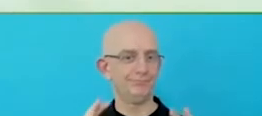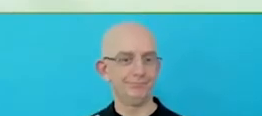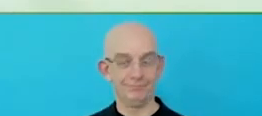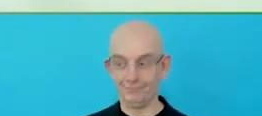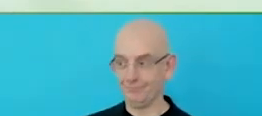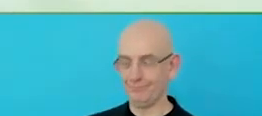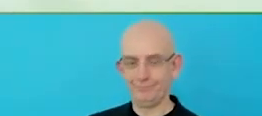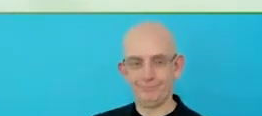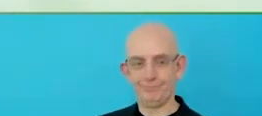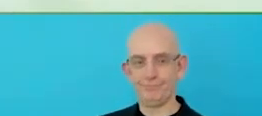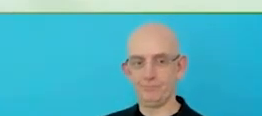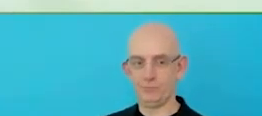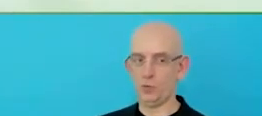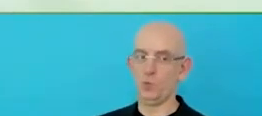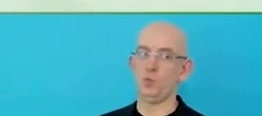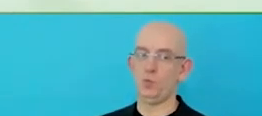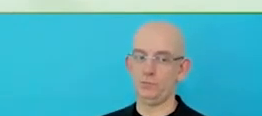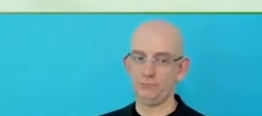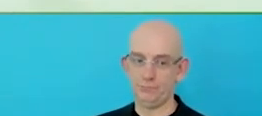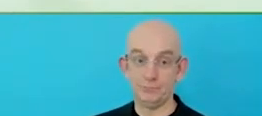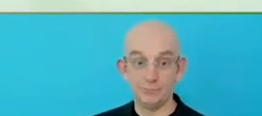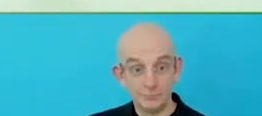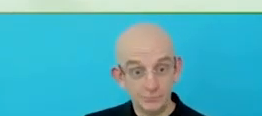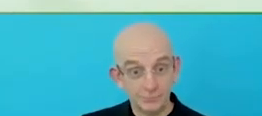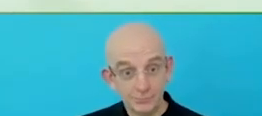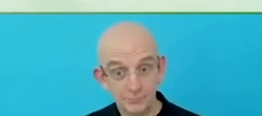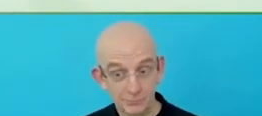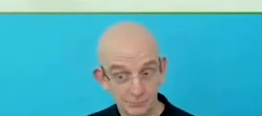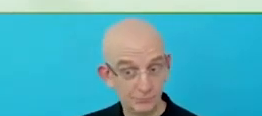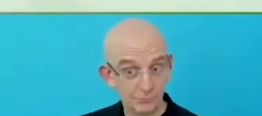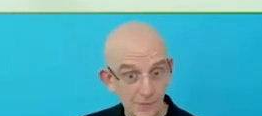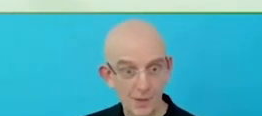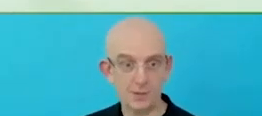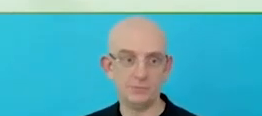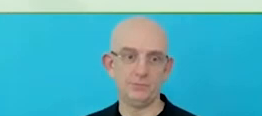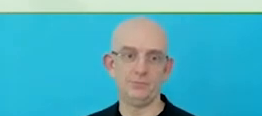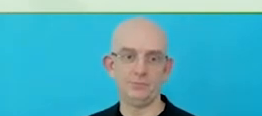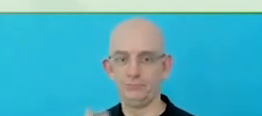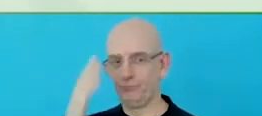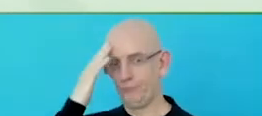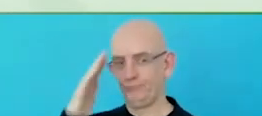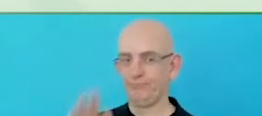You might have heard of it, a small startup Burger chain called McDonald's.